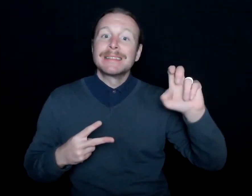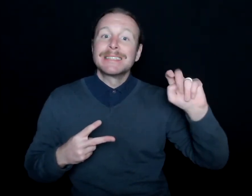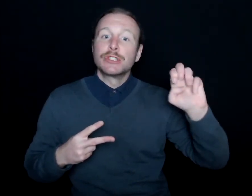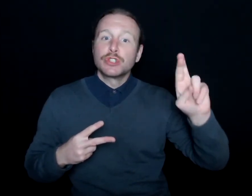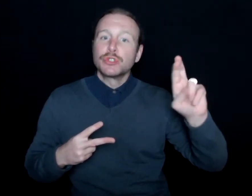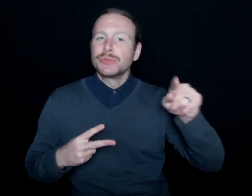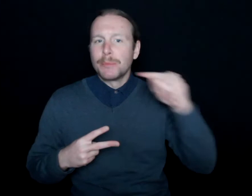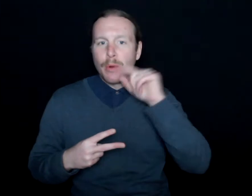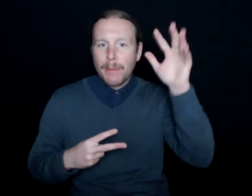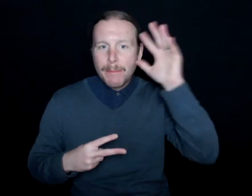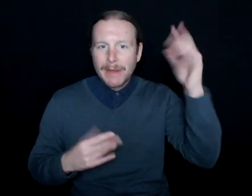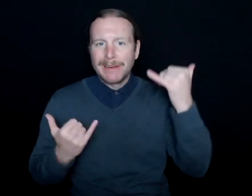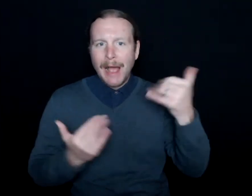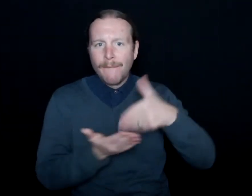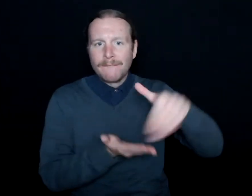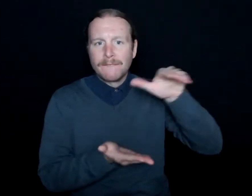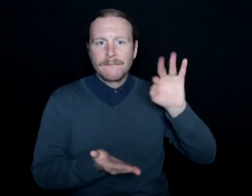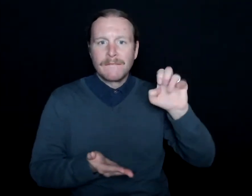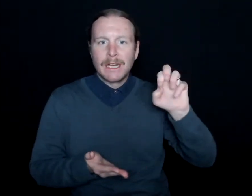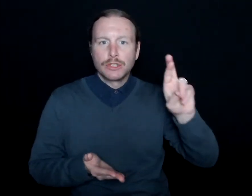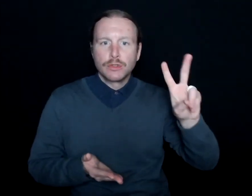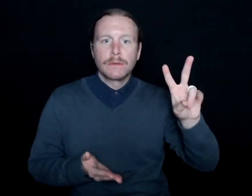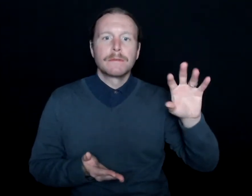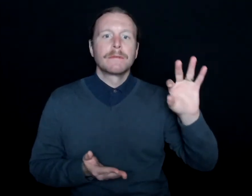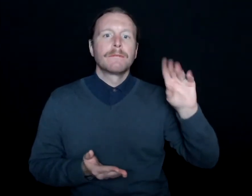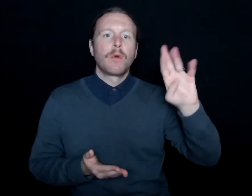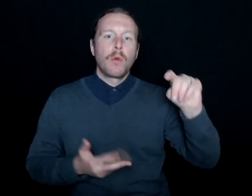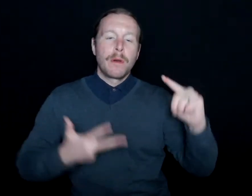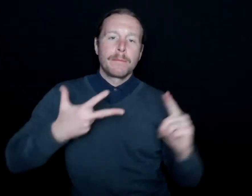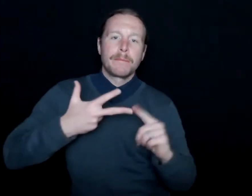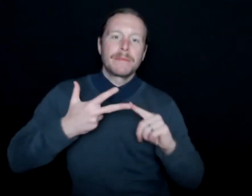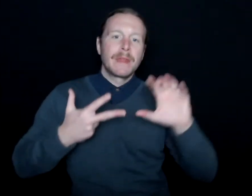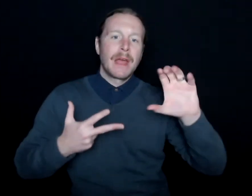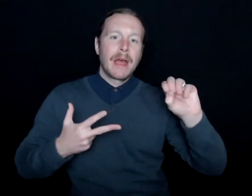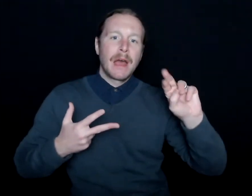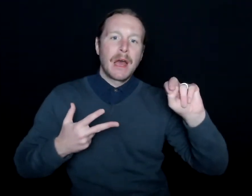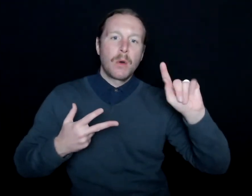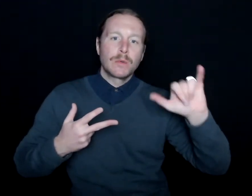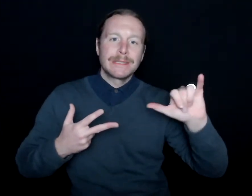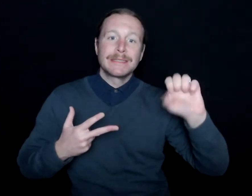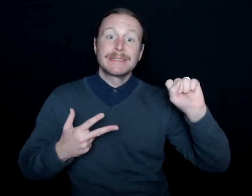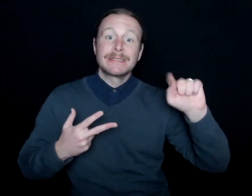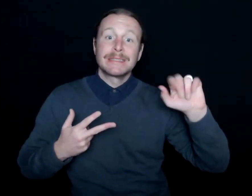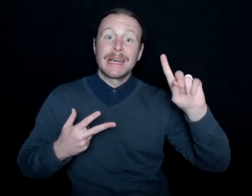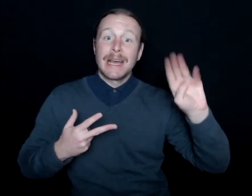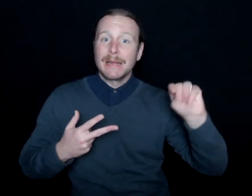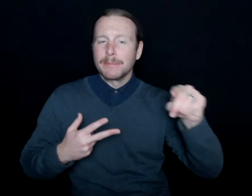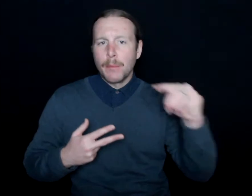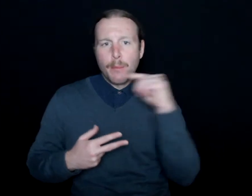County Stadium, which is now American Family Field, for the Brewers. I didn't know any better.